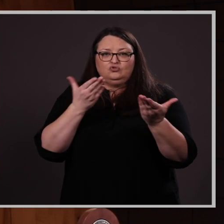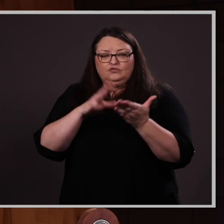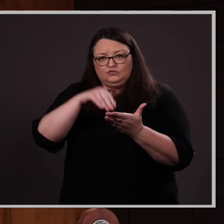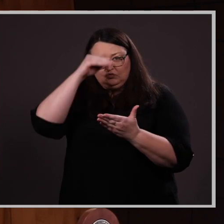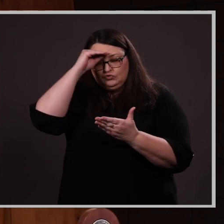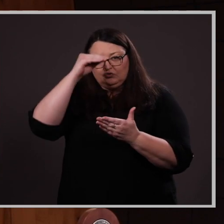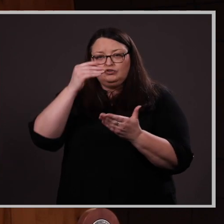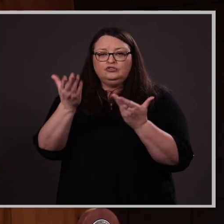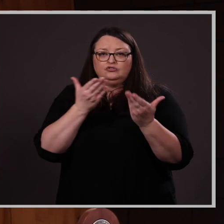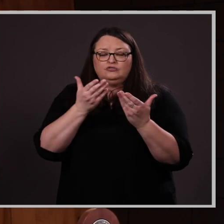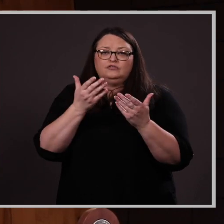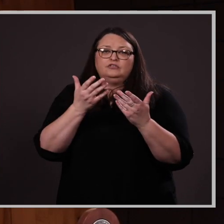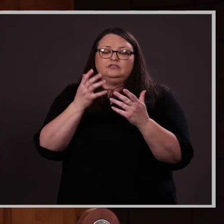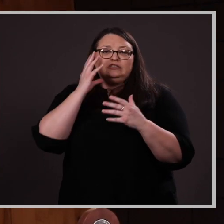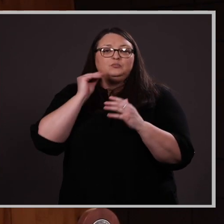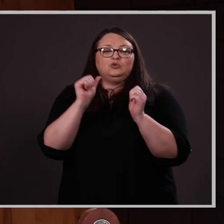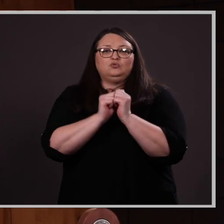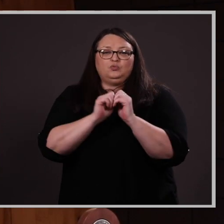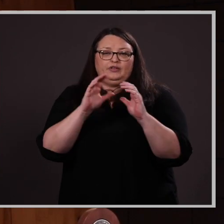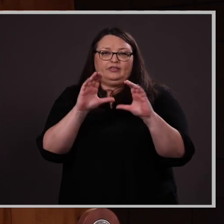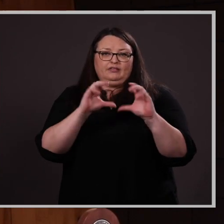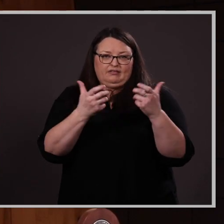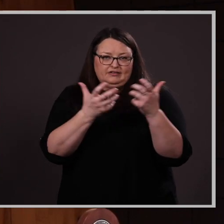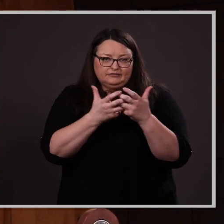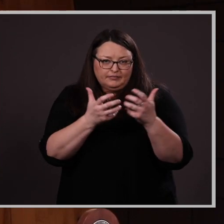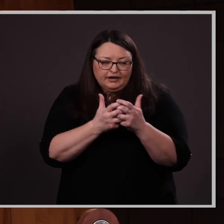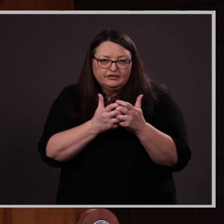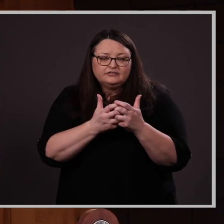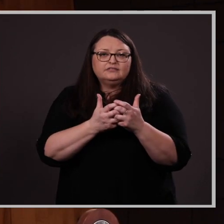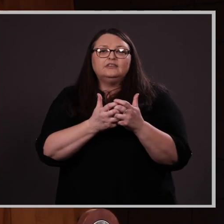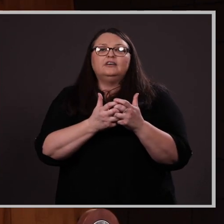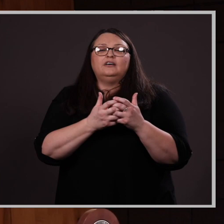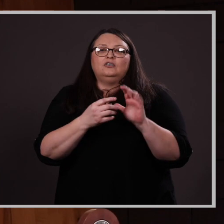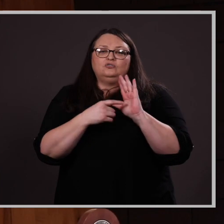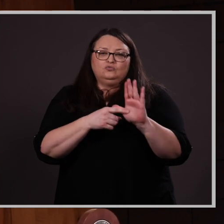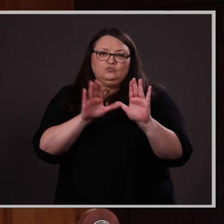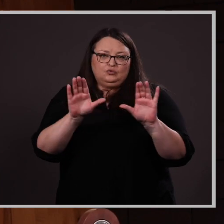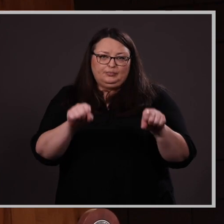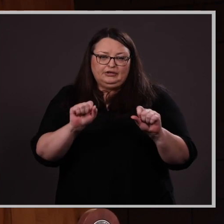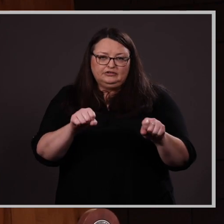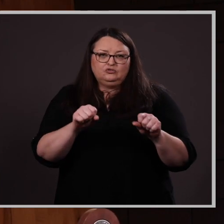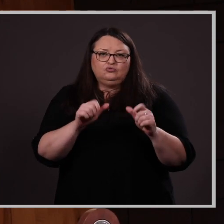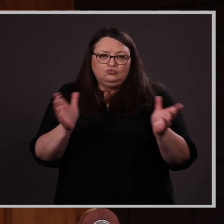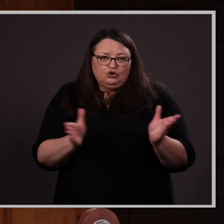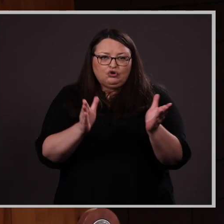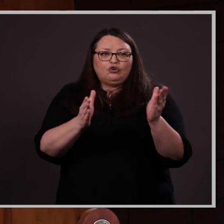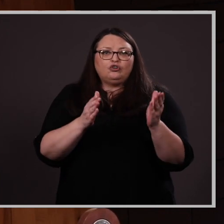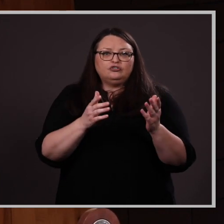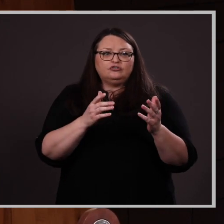with her fellow classmates, which is evident by her ability to encourage thoughtful questions